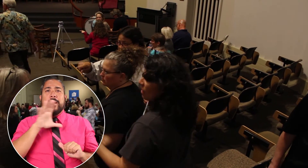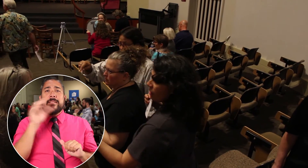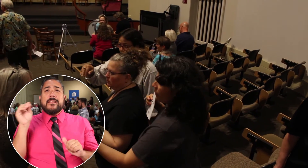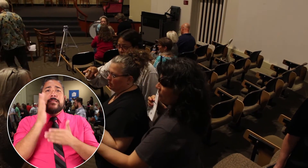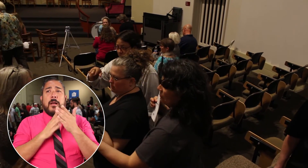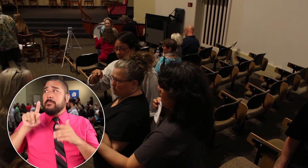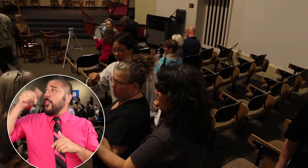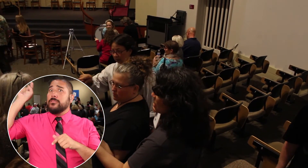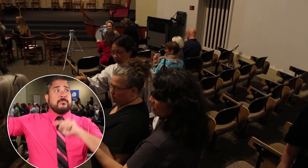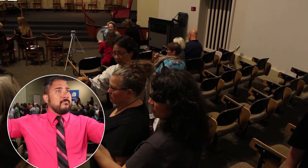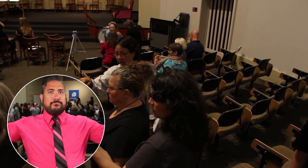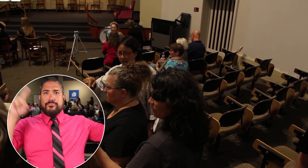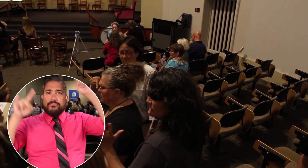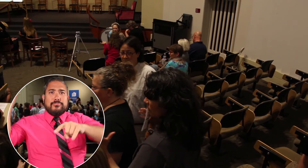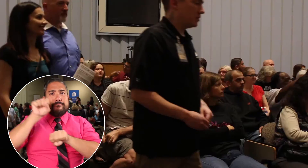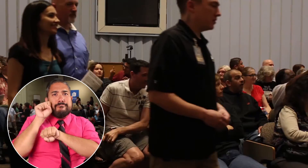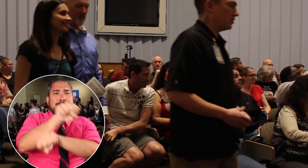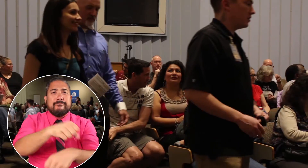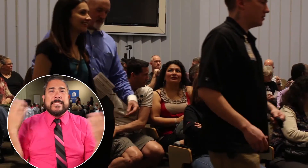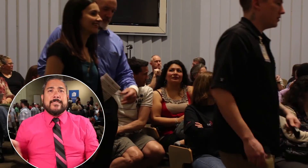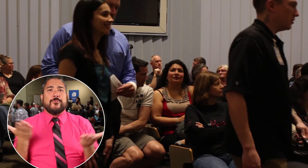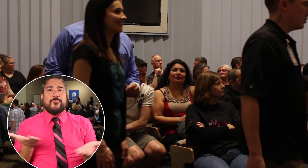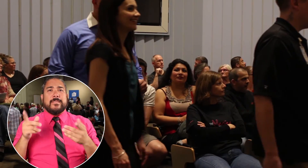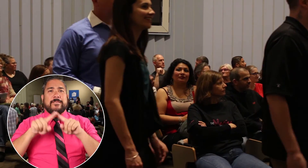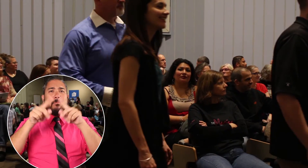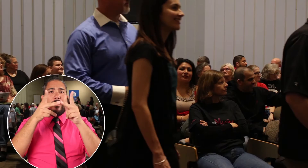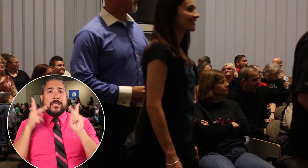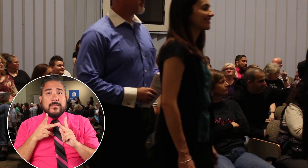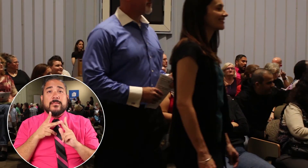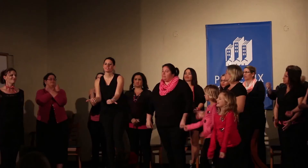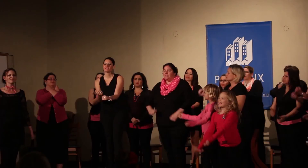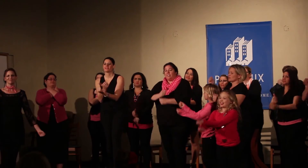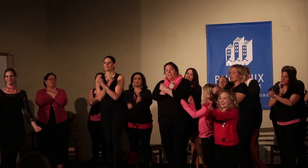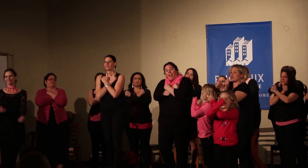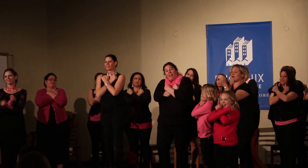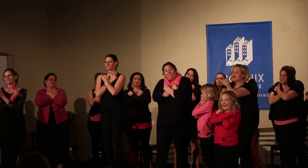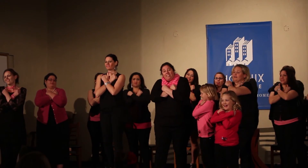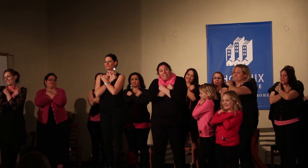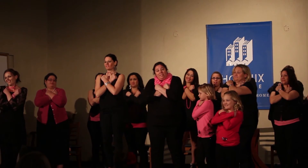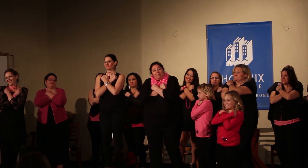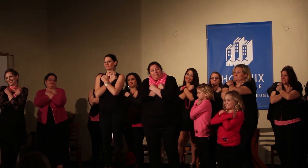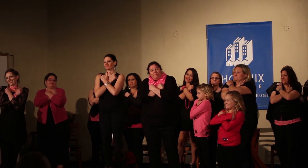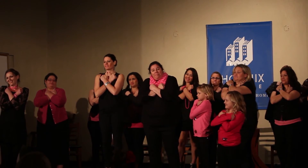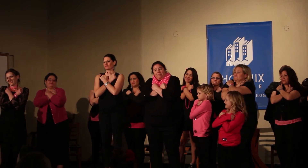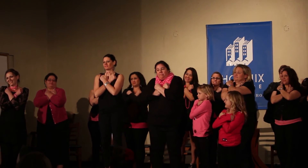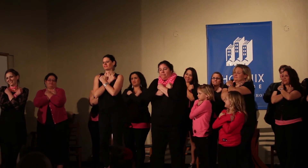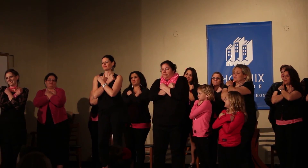and so did some of the audience members. Video: "Love."